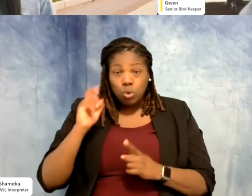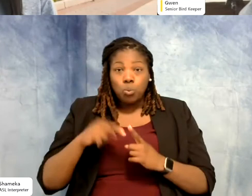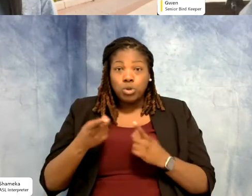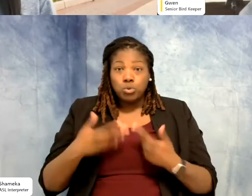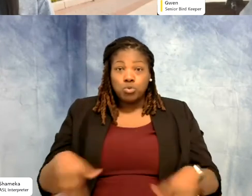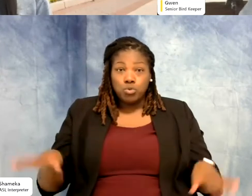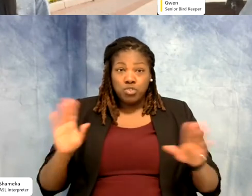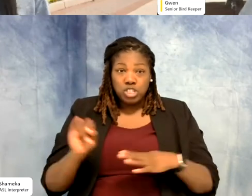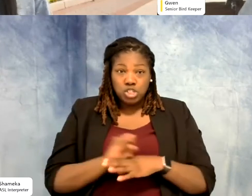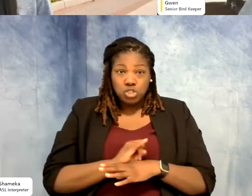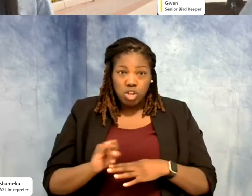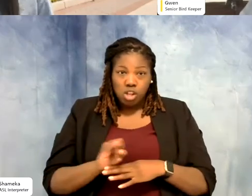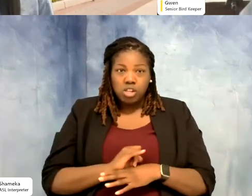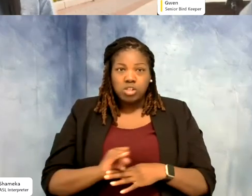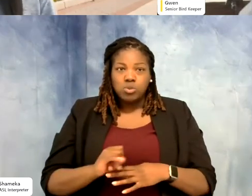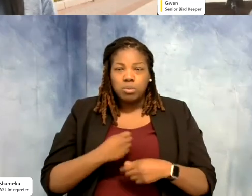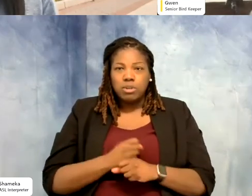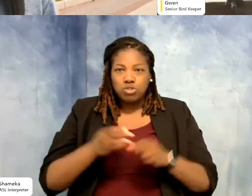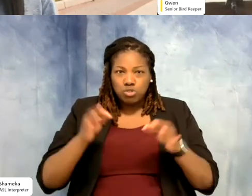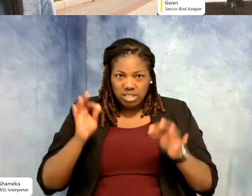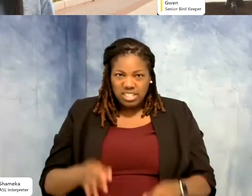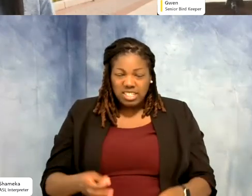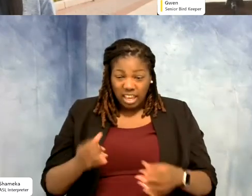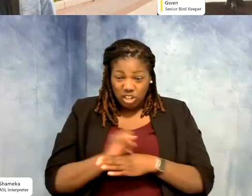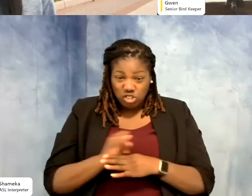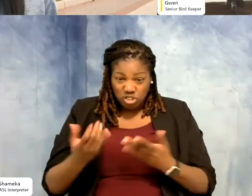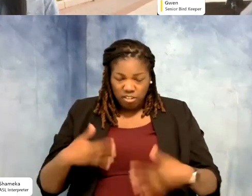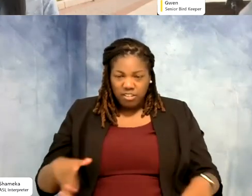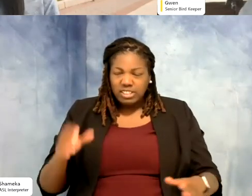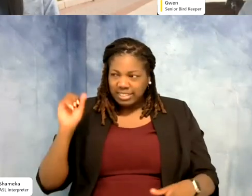internship, what made you decide like after that internship you said, "Yes this is for me."